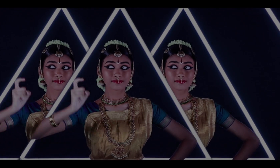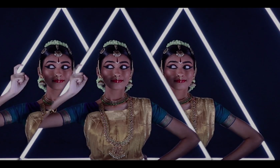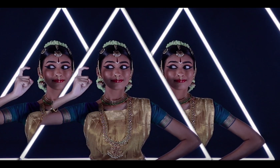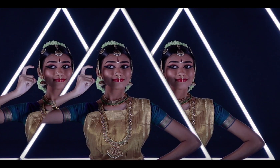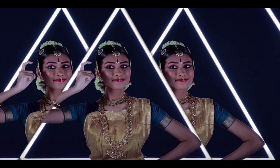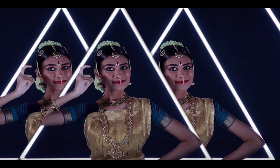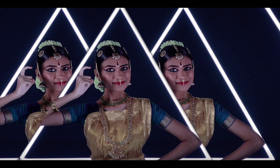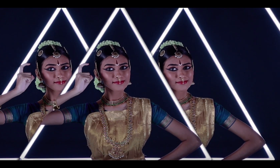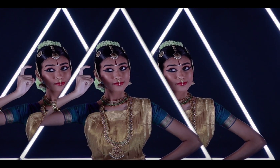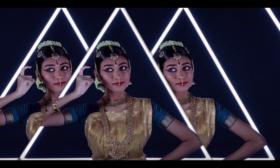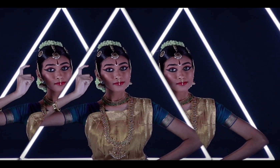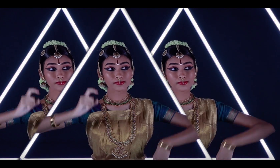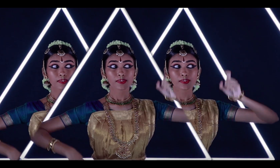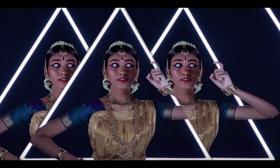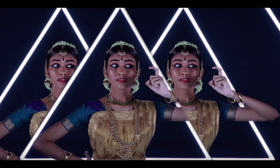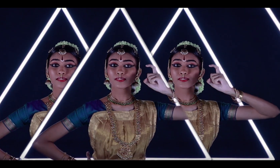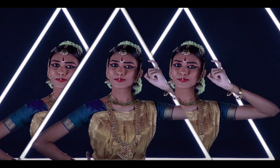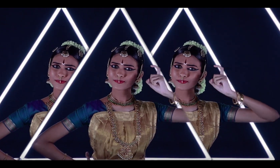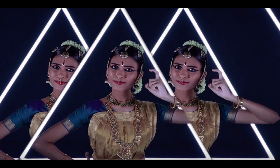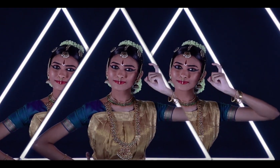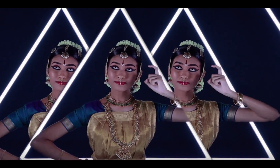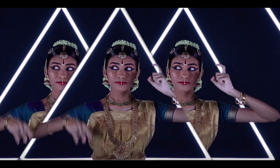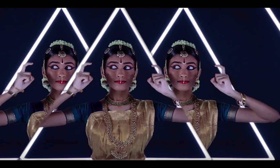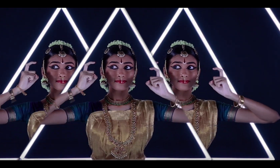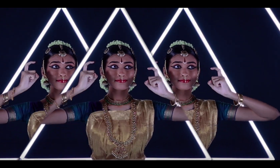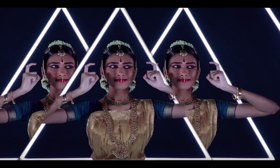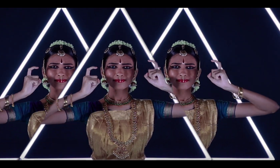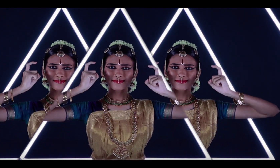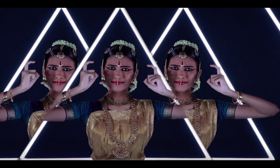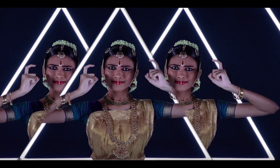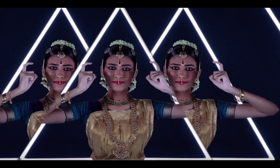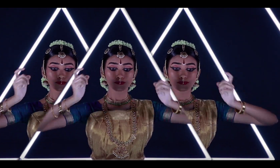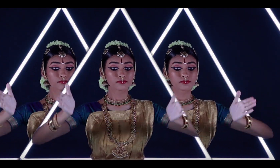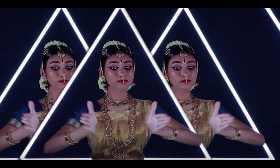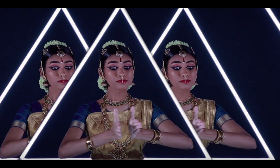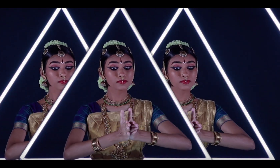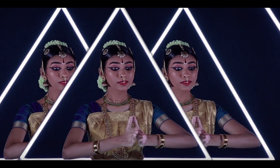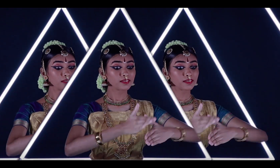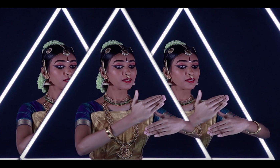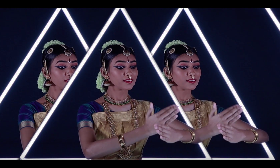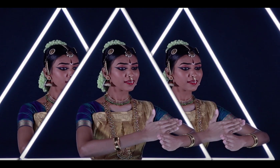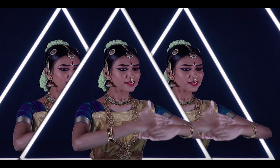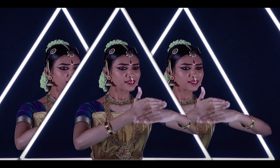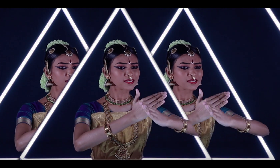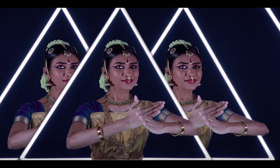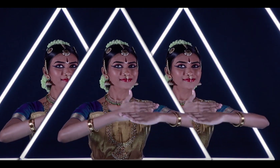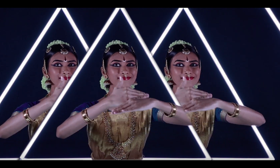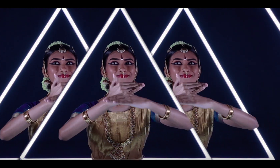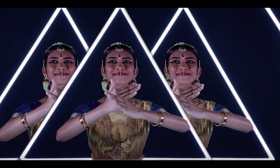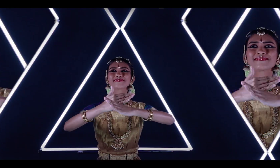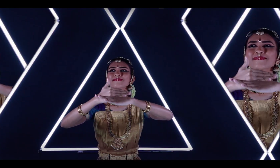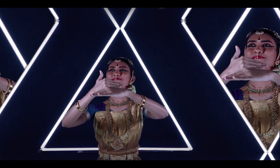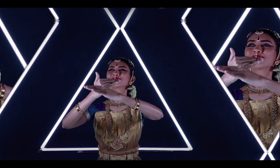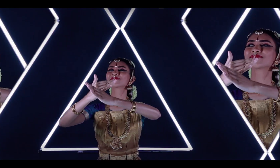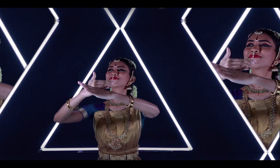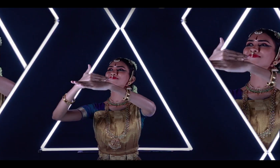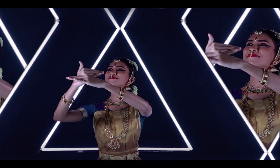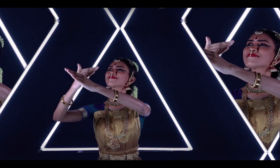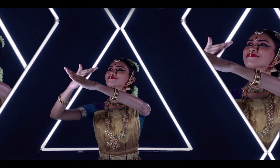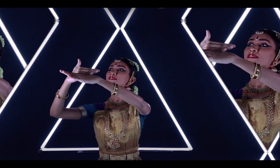For our thoughts to sync in harmony